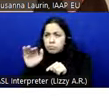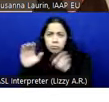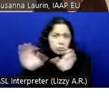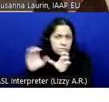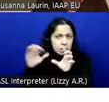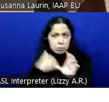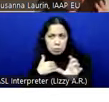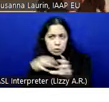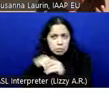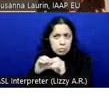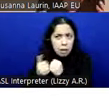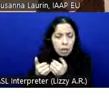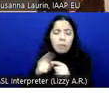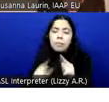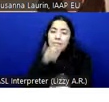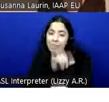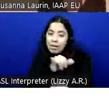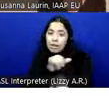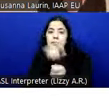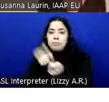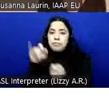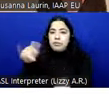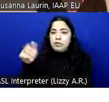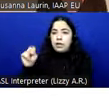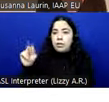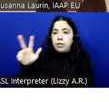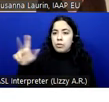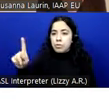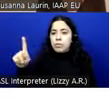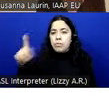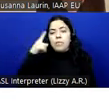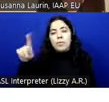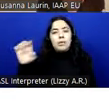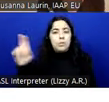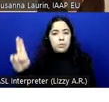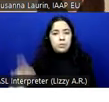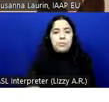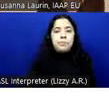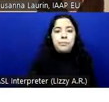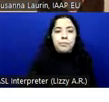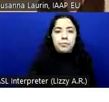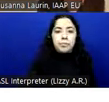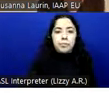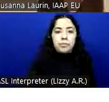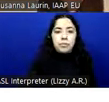and so on. But that is a specific drop-in for EU. We always have members who talk about, we